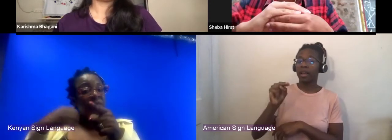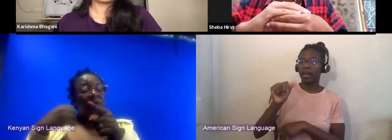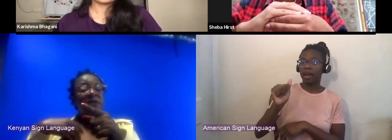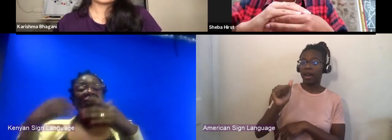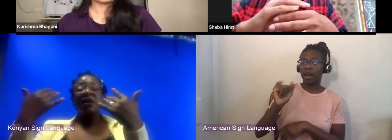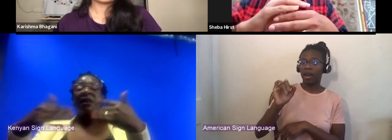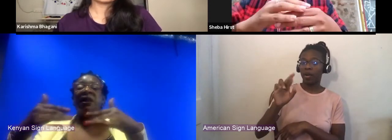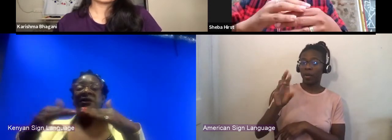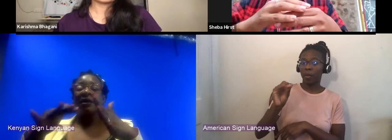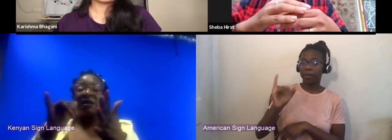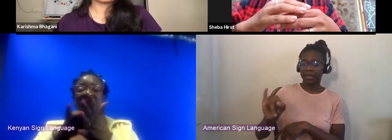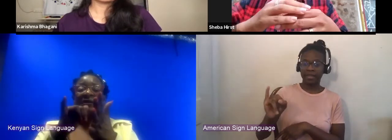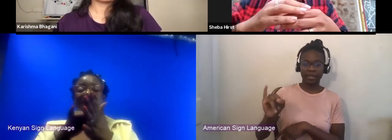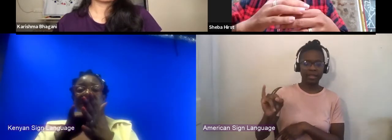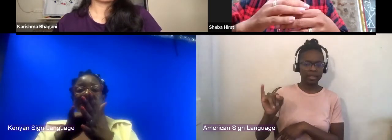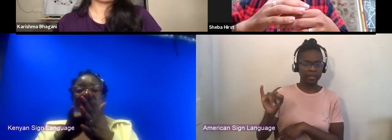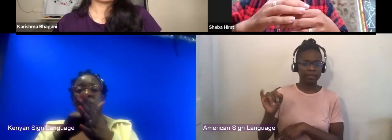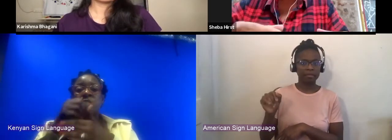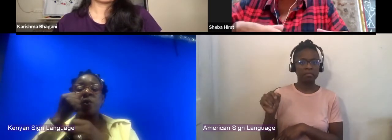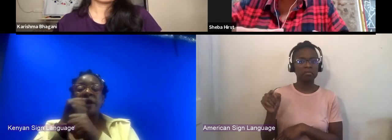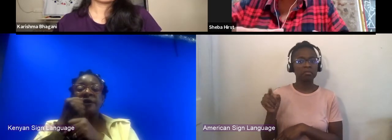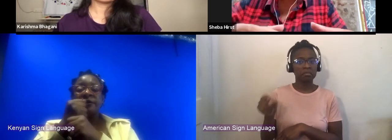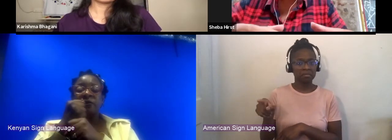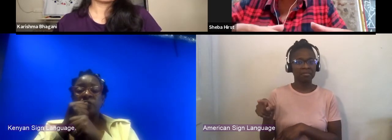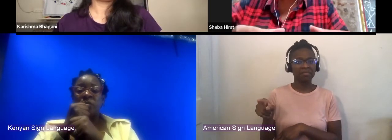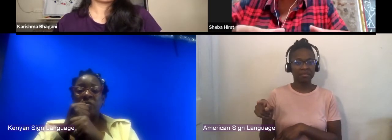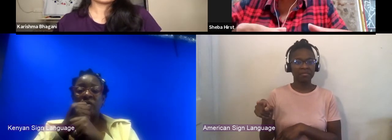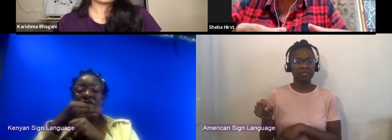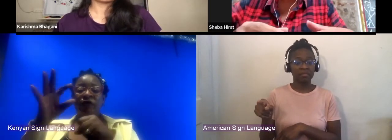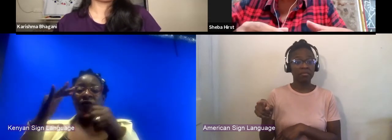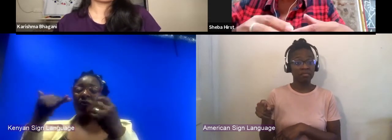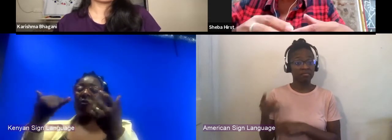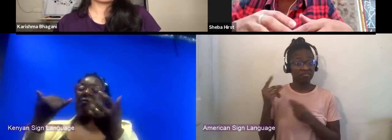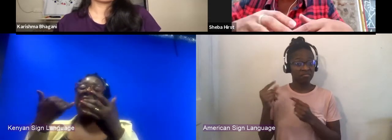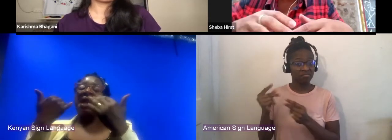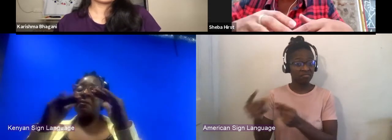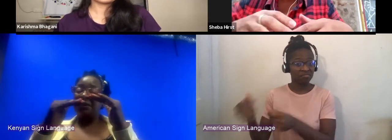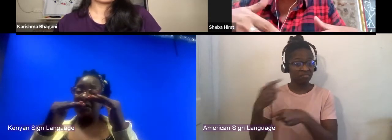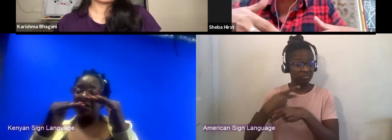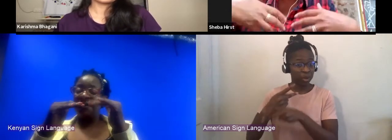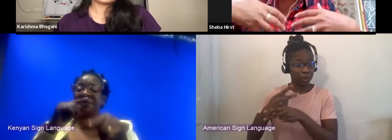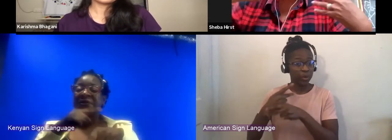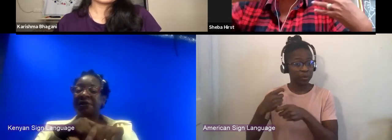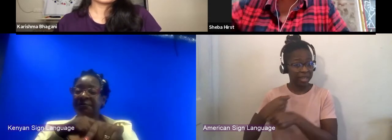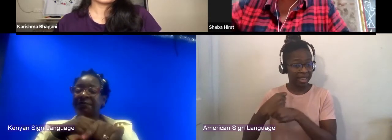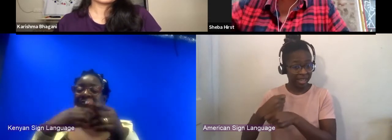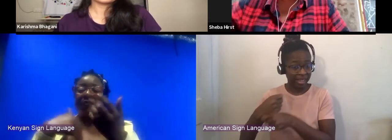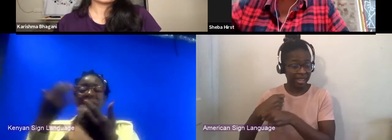would do its production of quite a limited amount of time, I think our expectations of the numbers of people that we wanted to reach